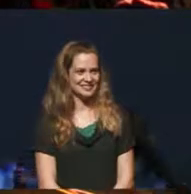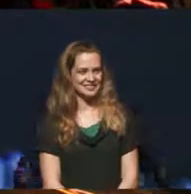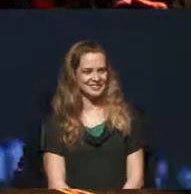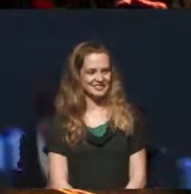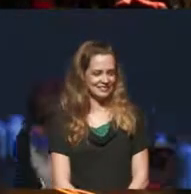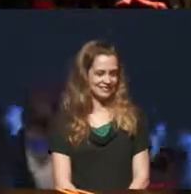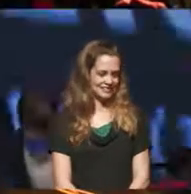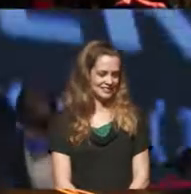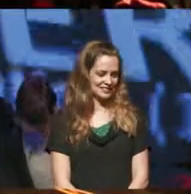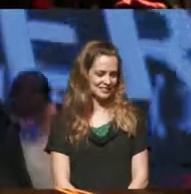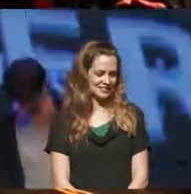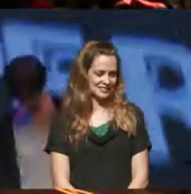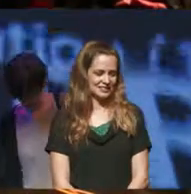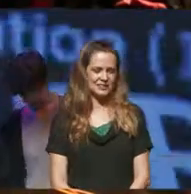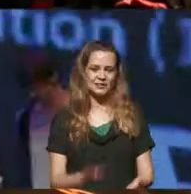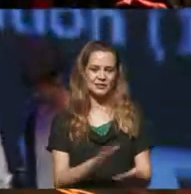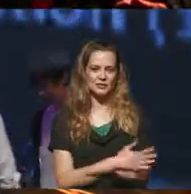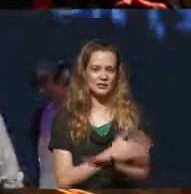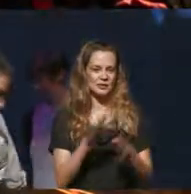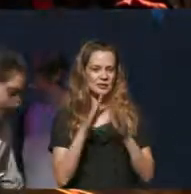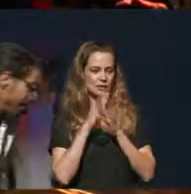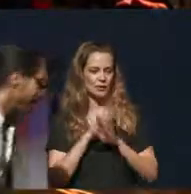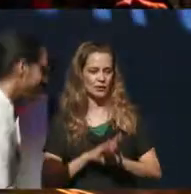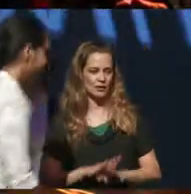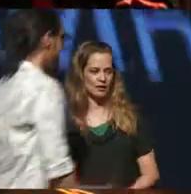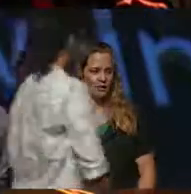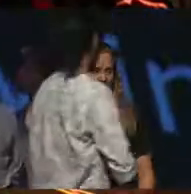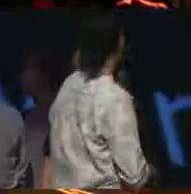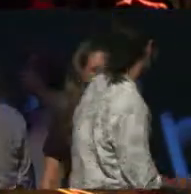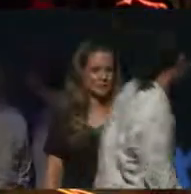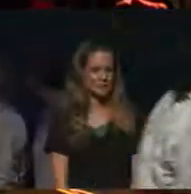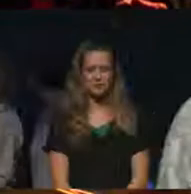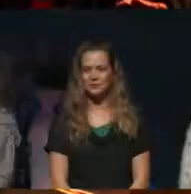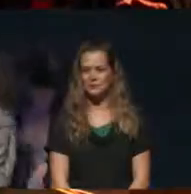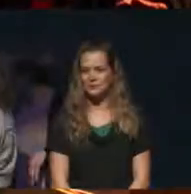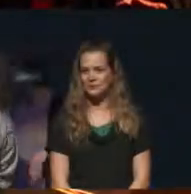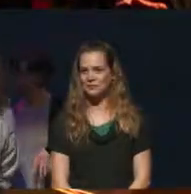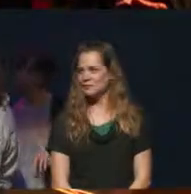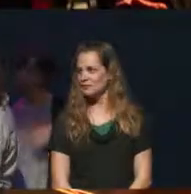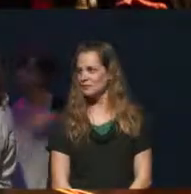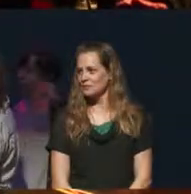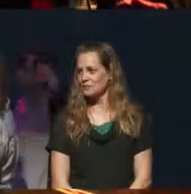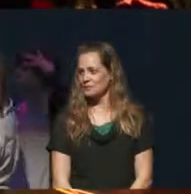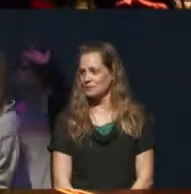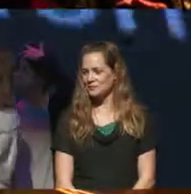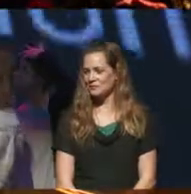this video as she is more sick than usual at the moment. She is slouching in her chair and does not move much while she is speaking but her face looks